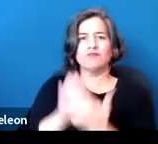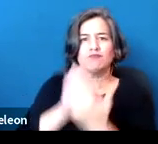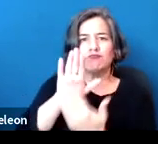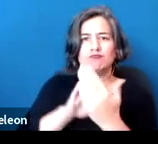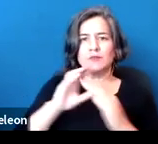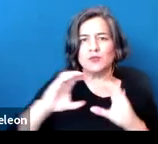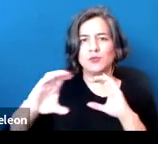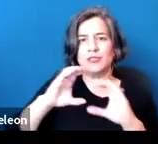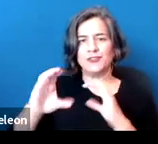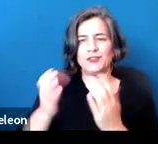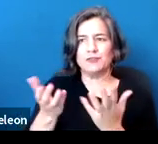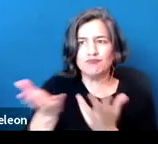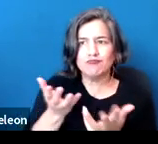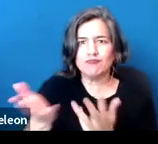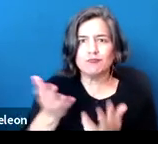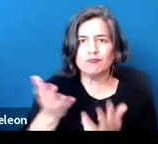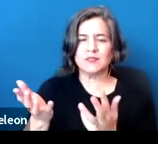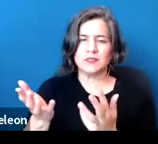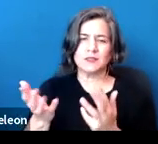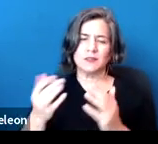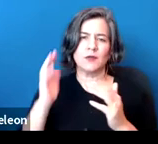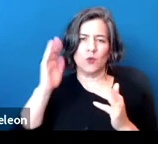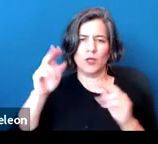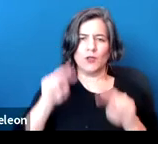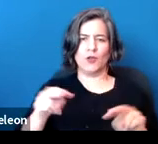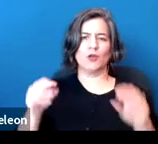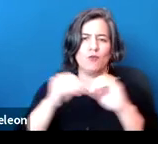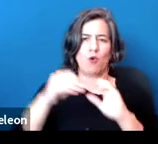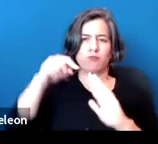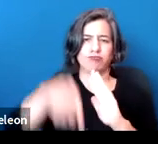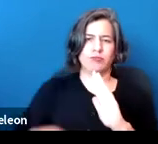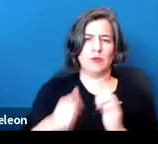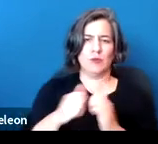So we're going to get a little more into that as we proceed to the next section,